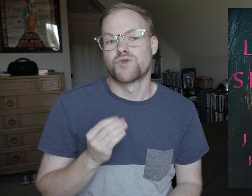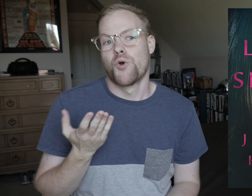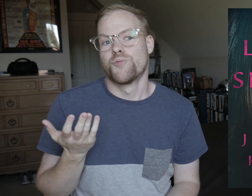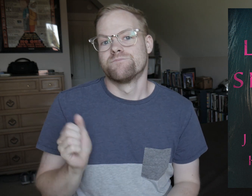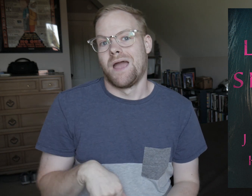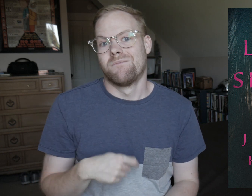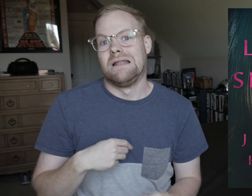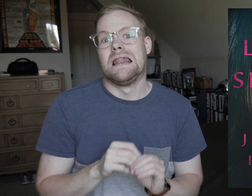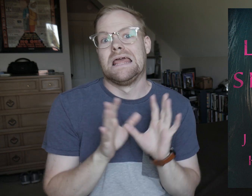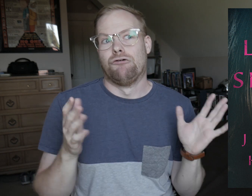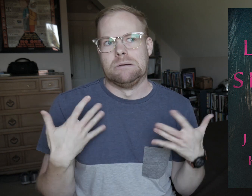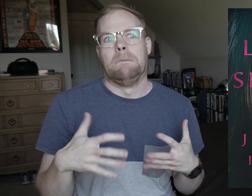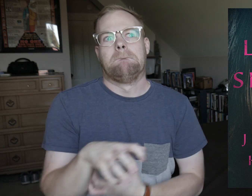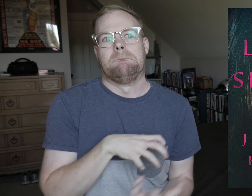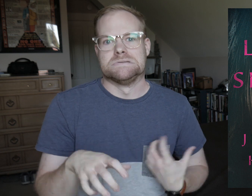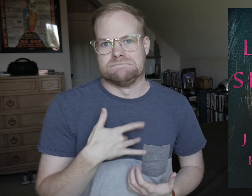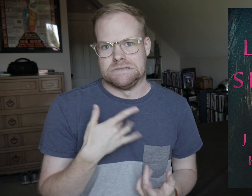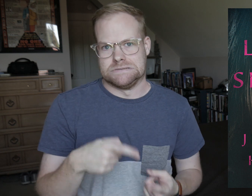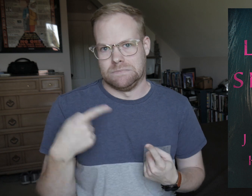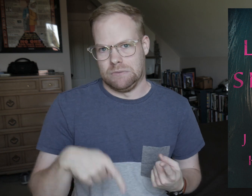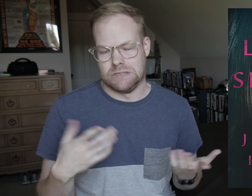So yeah, I clearly have very mixed feelings about this.